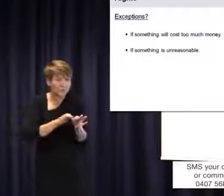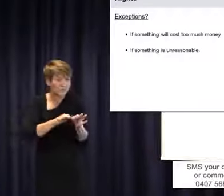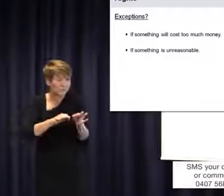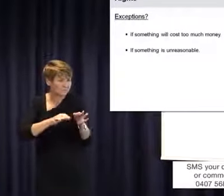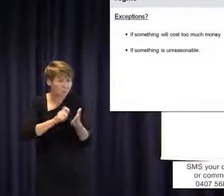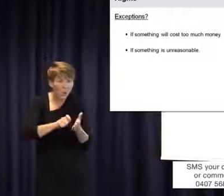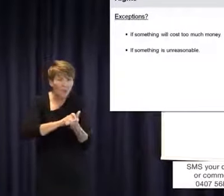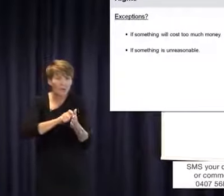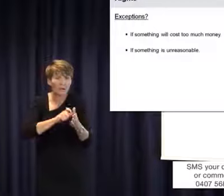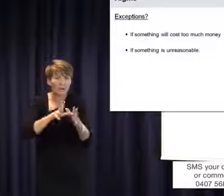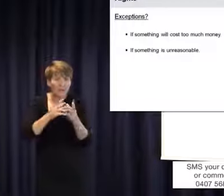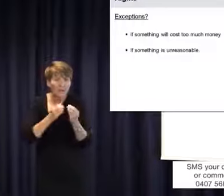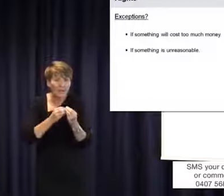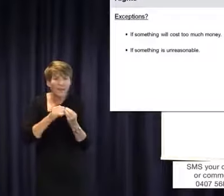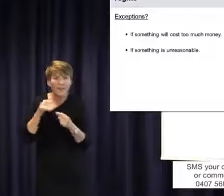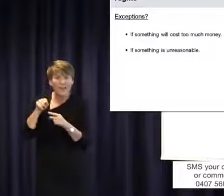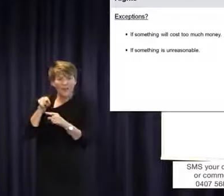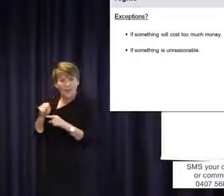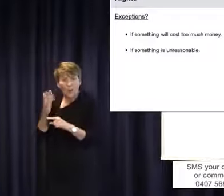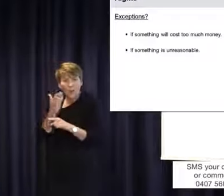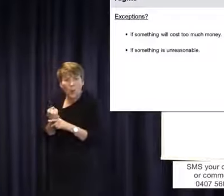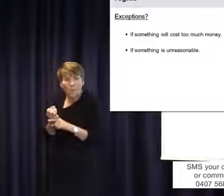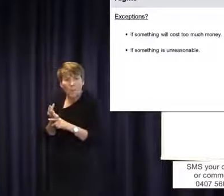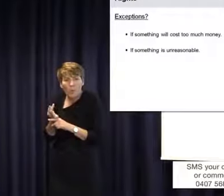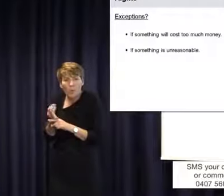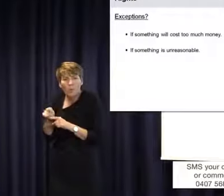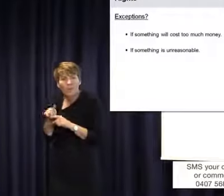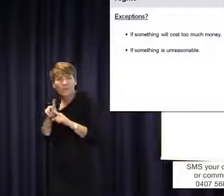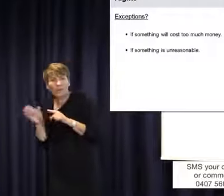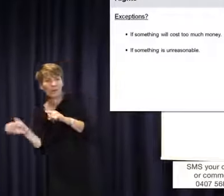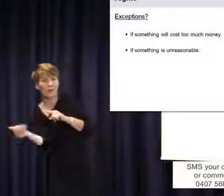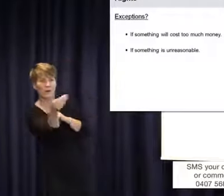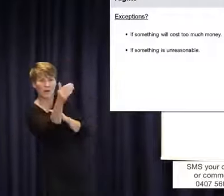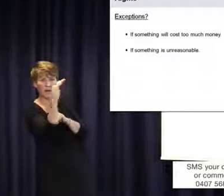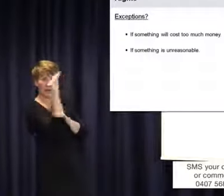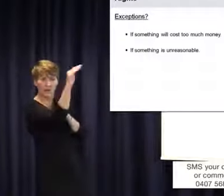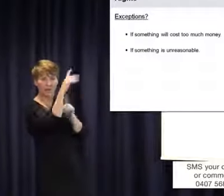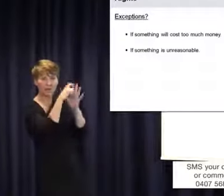of Victoria does, the department of education does. For those of you who have been following